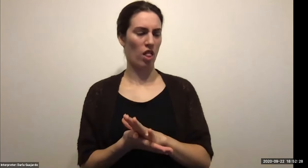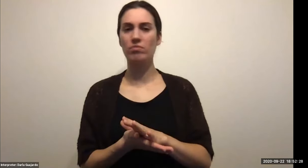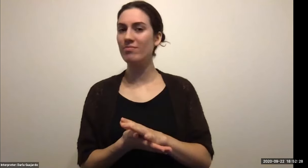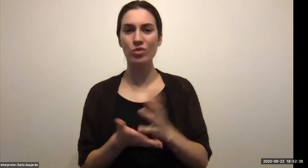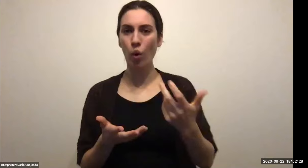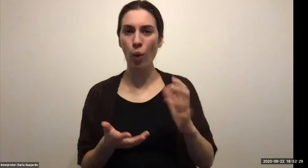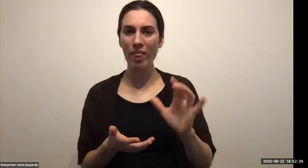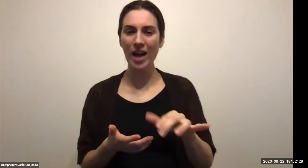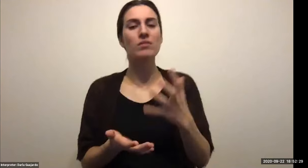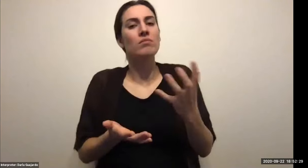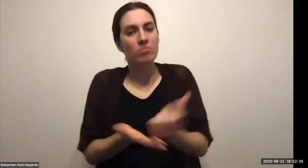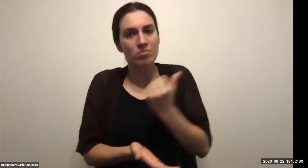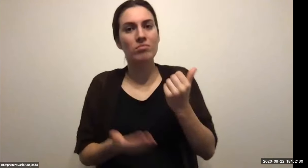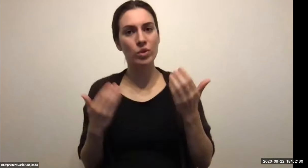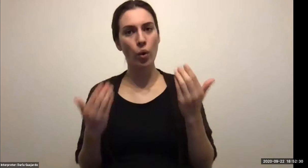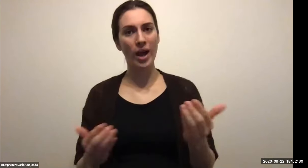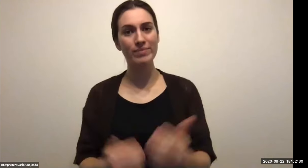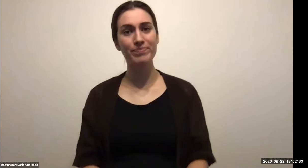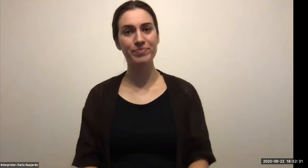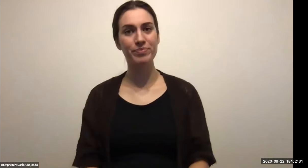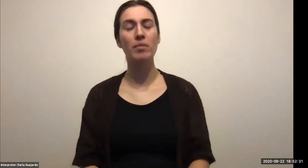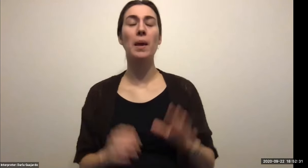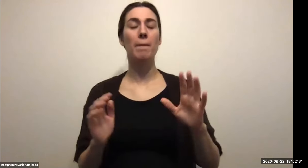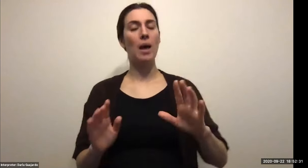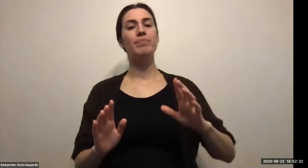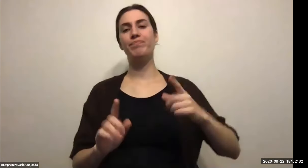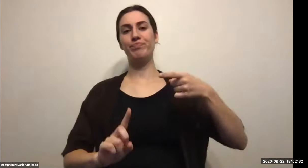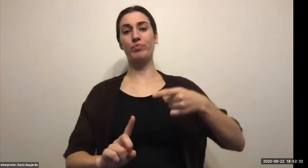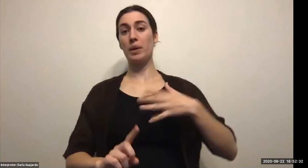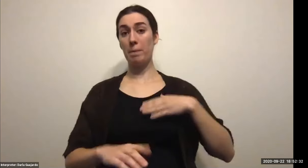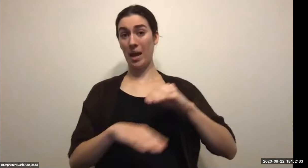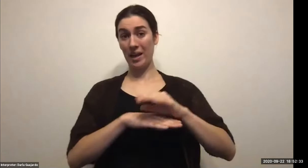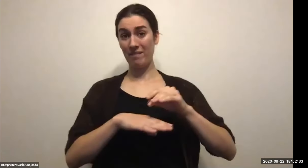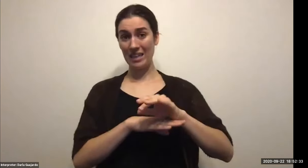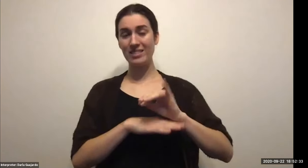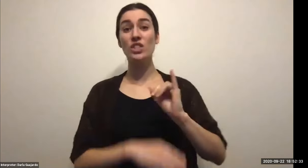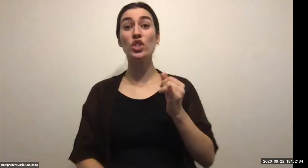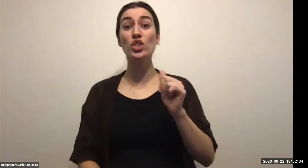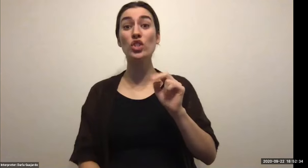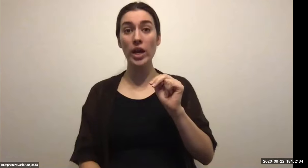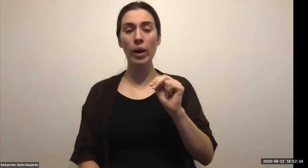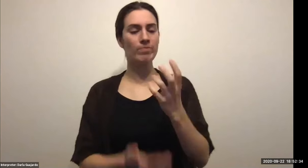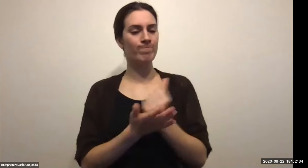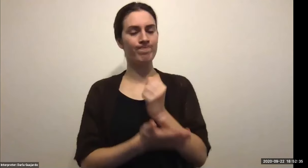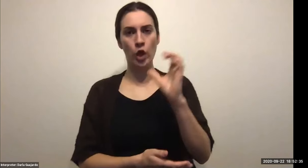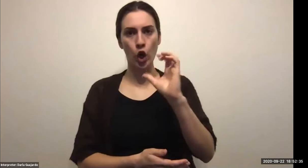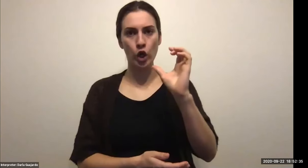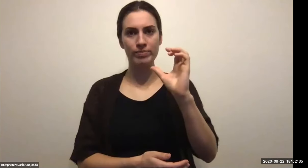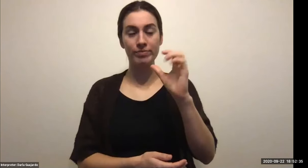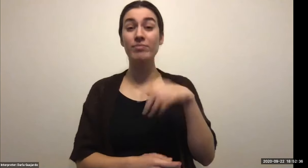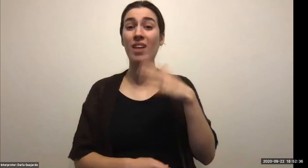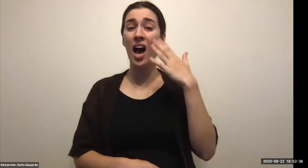Keith Wolling: So it's having someone that you can bounce thing of things off after your parents always tell my my mentees